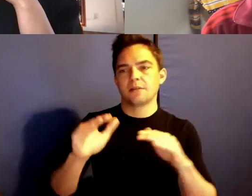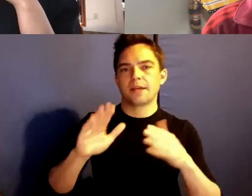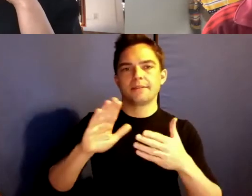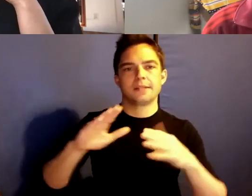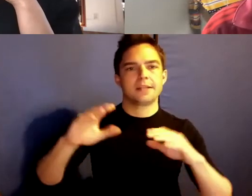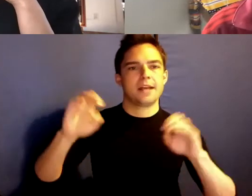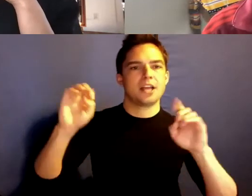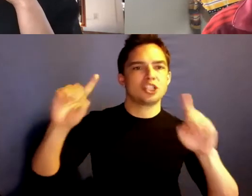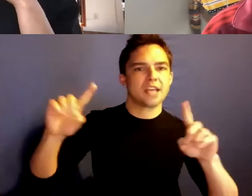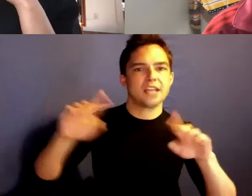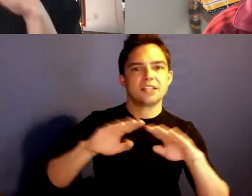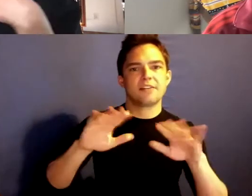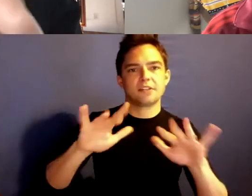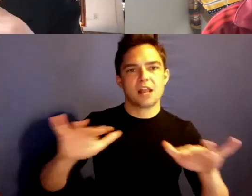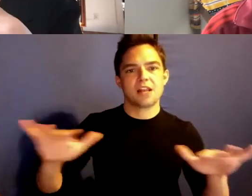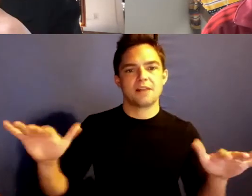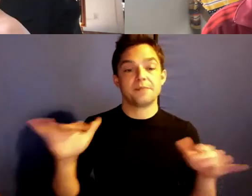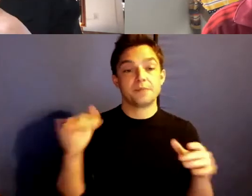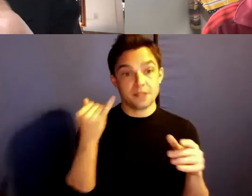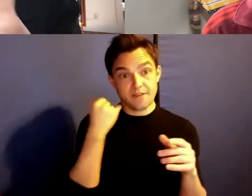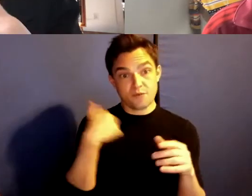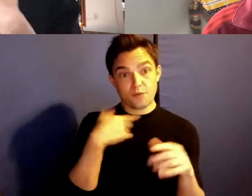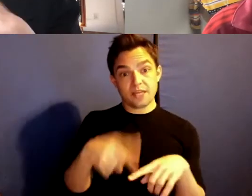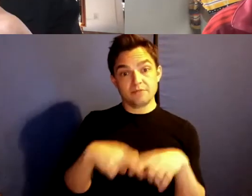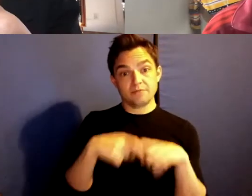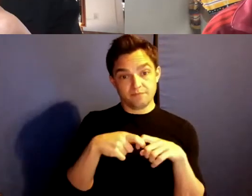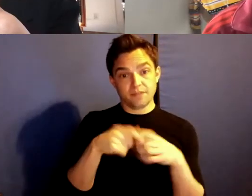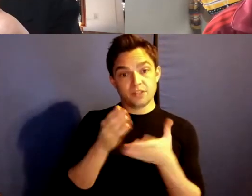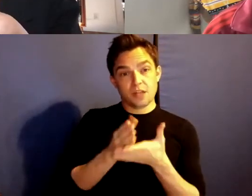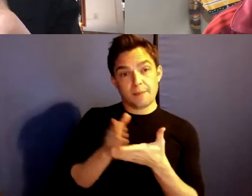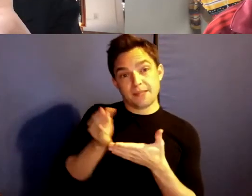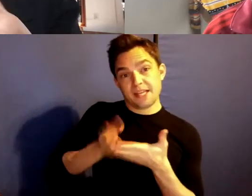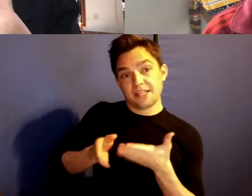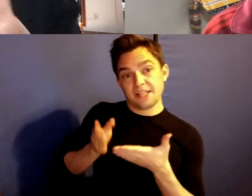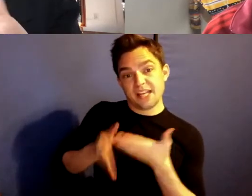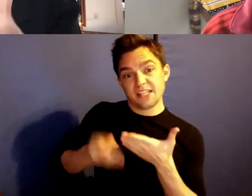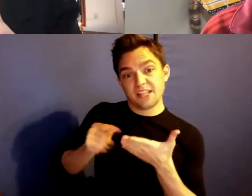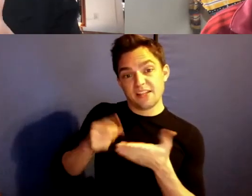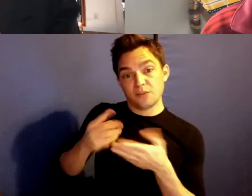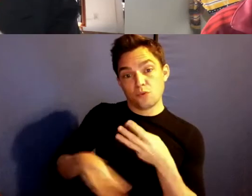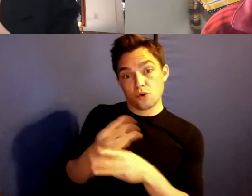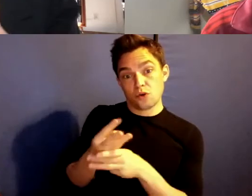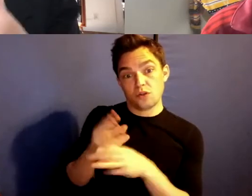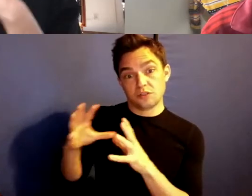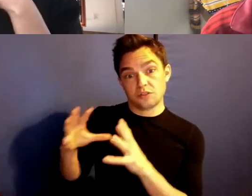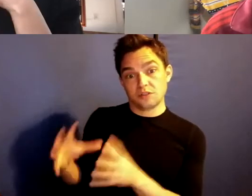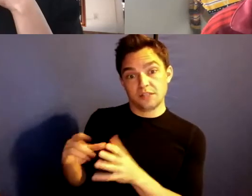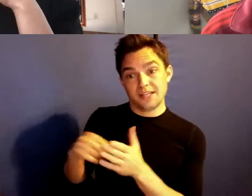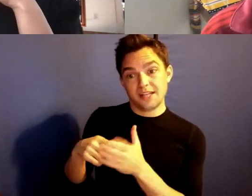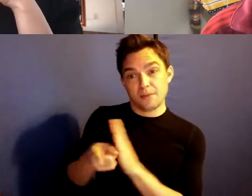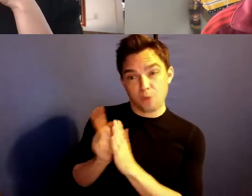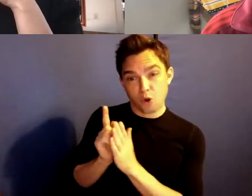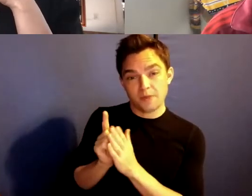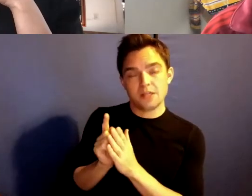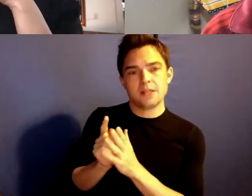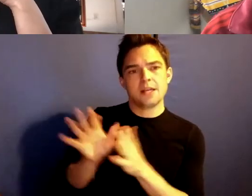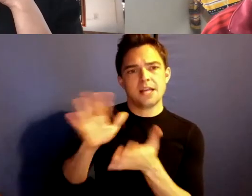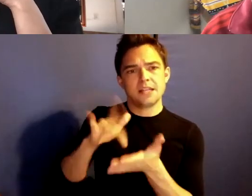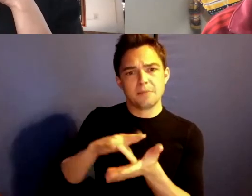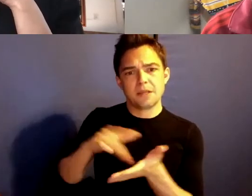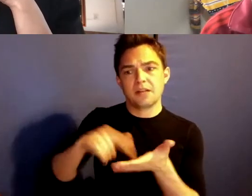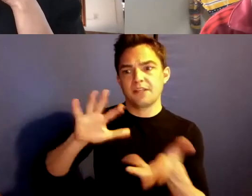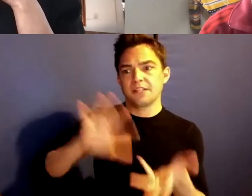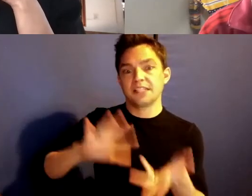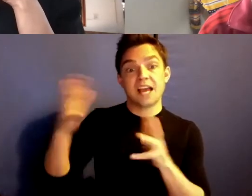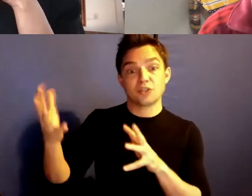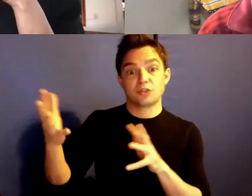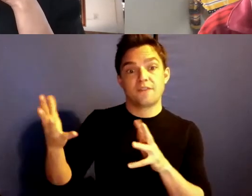That if we stop at the end of this world in the moment, in the throes of this catastrophe,